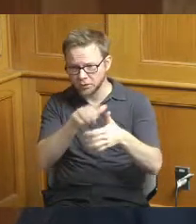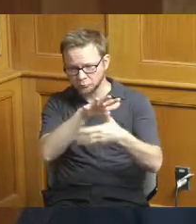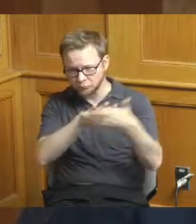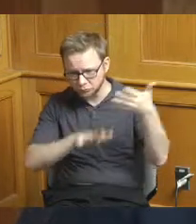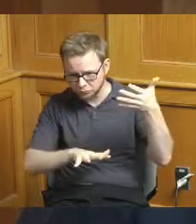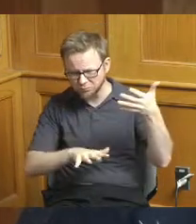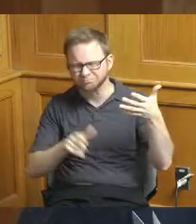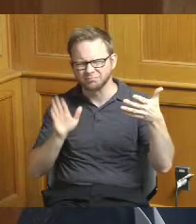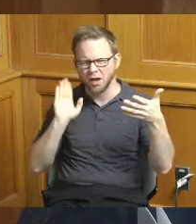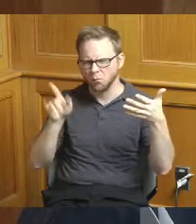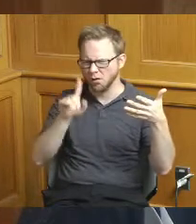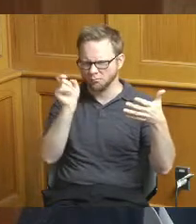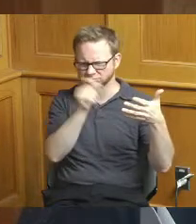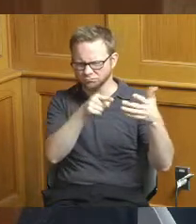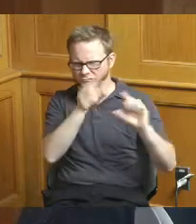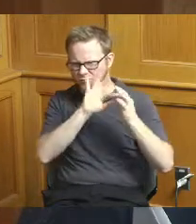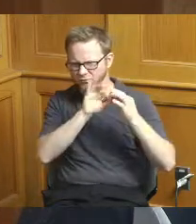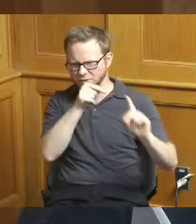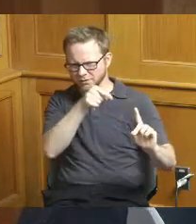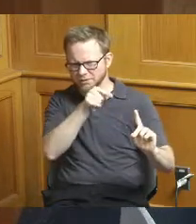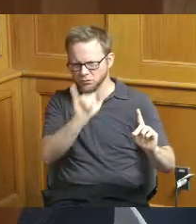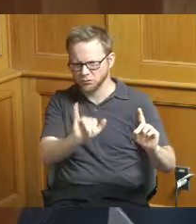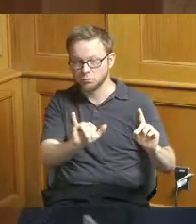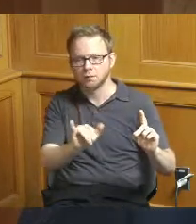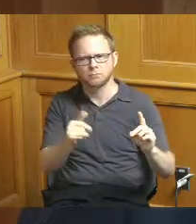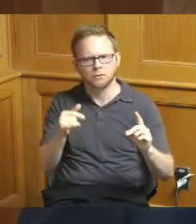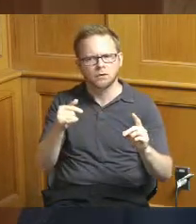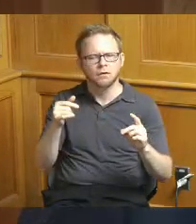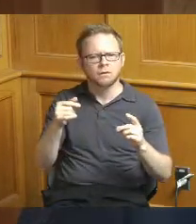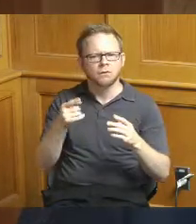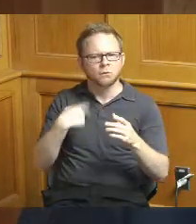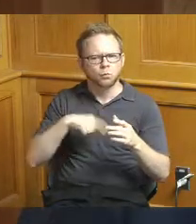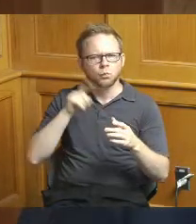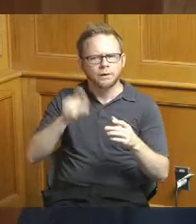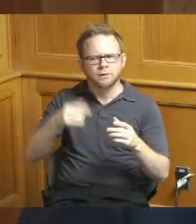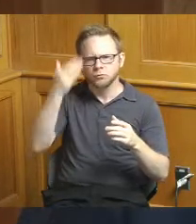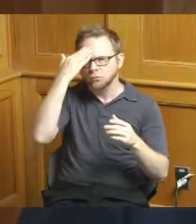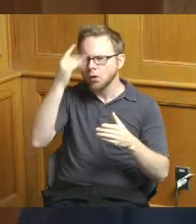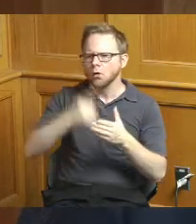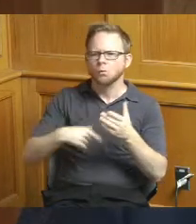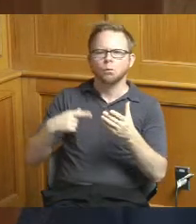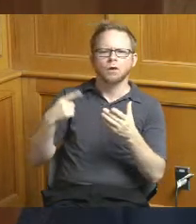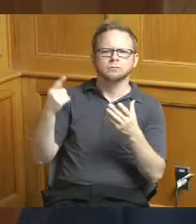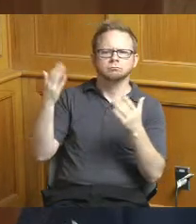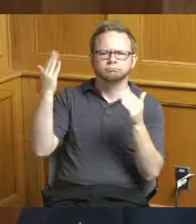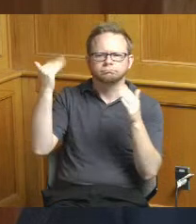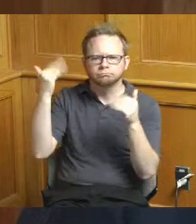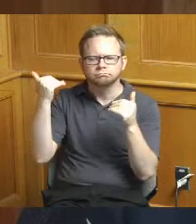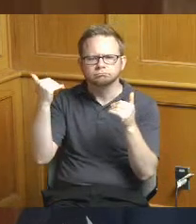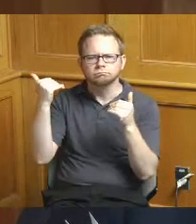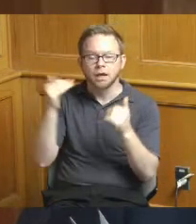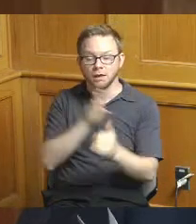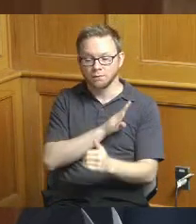those as well just so we know what to anticipate as a board as the the group that you know allows